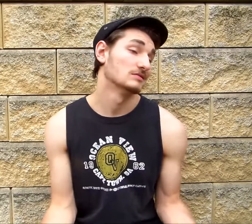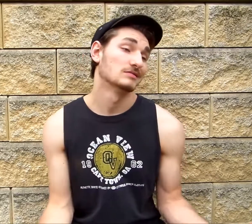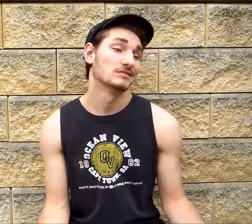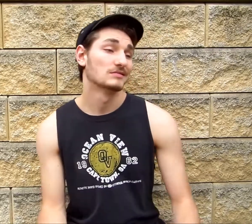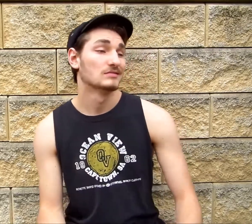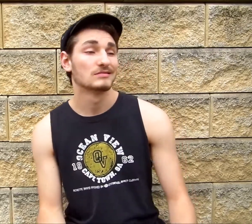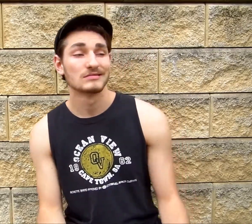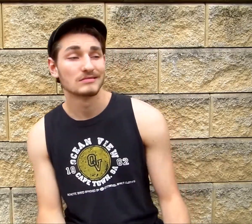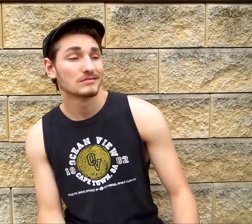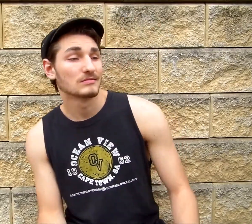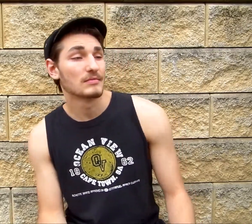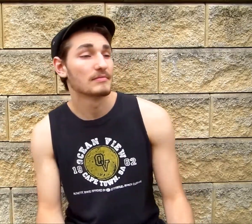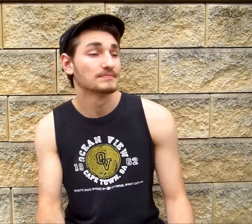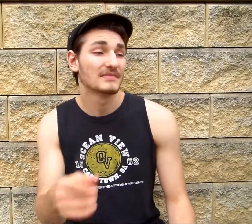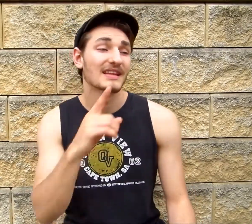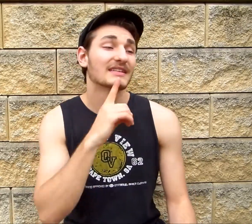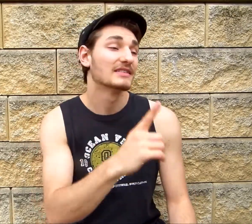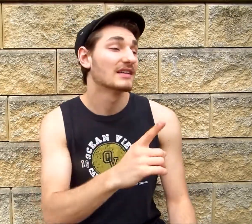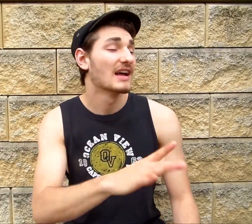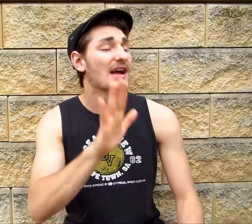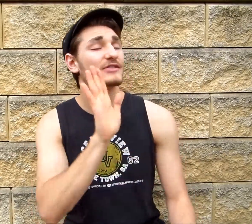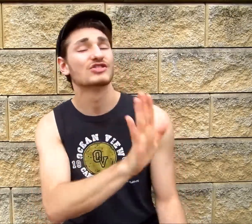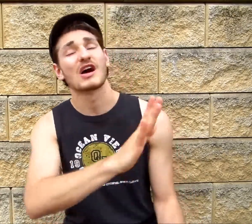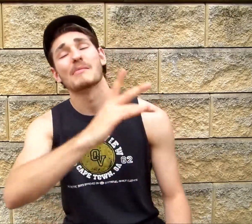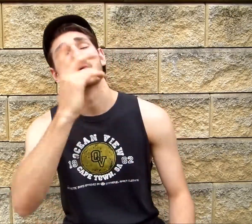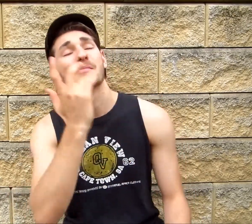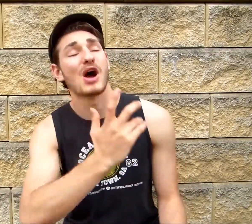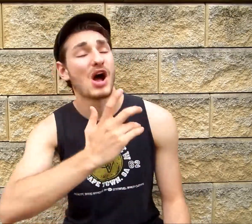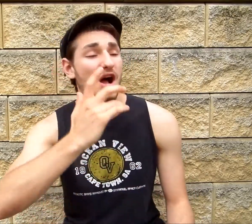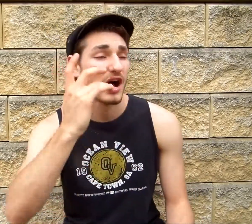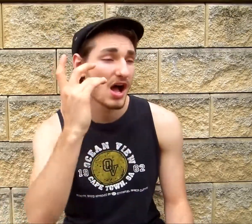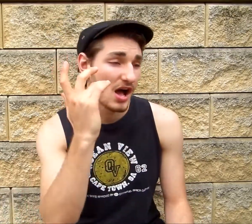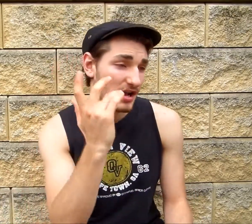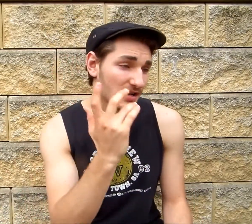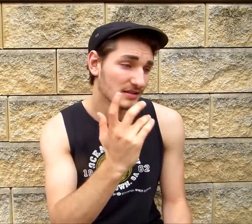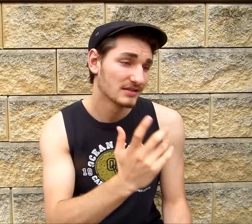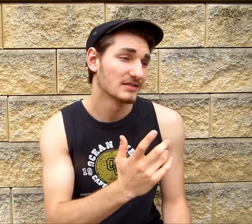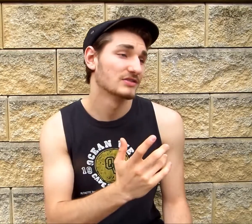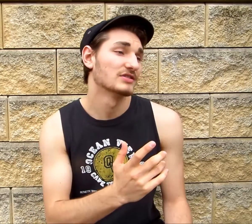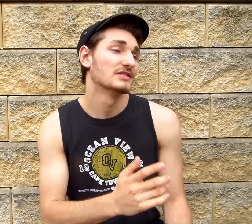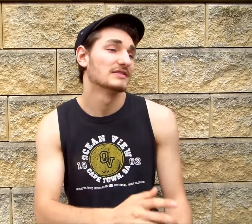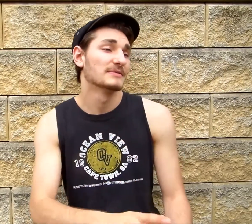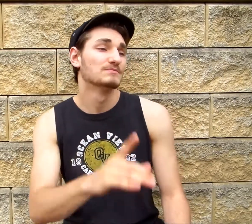She said, "Save your apologies